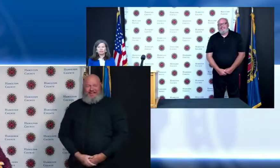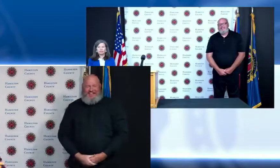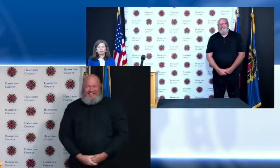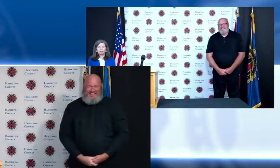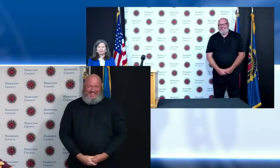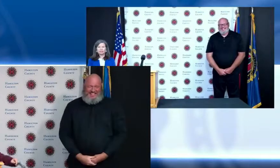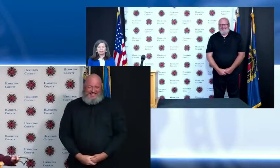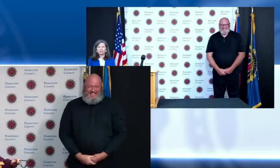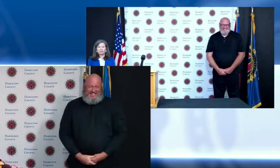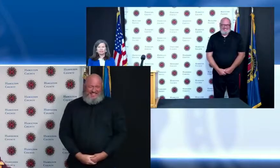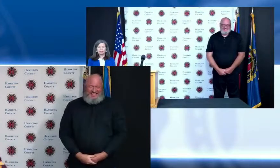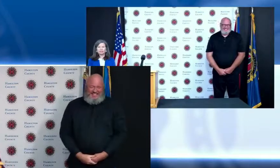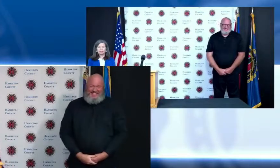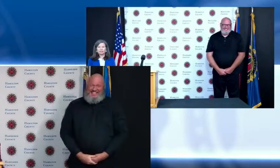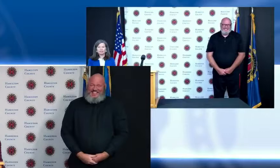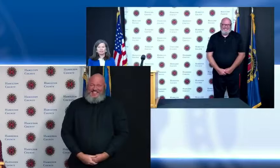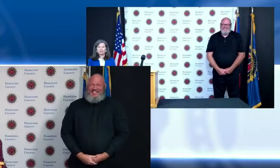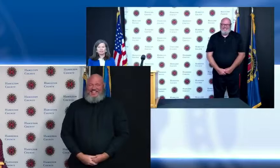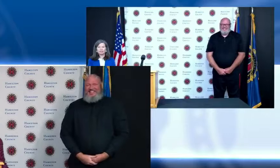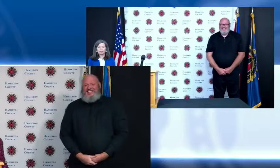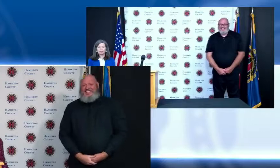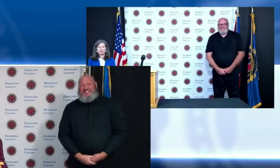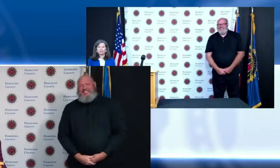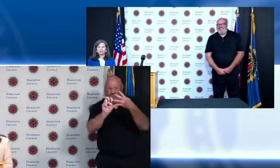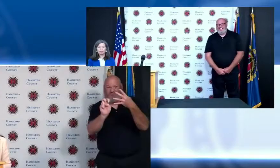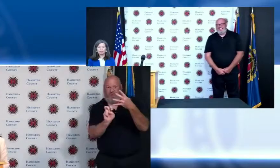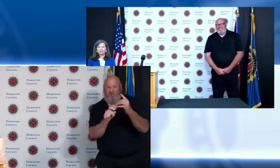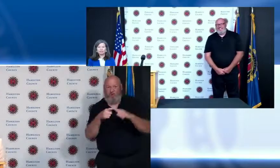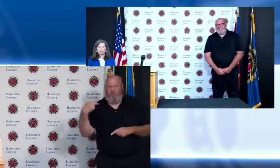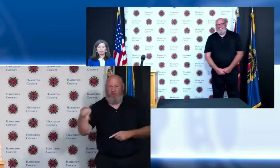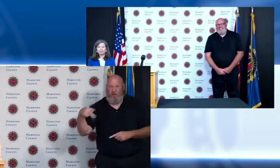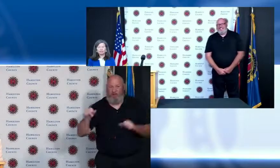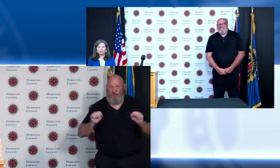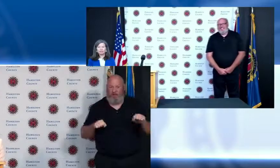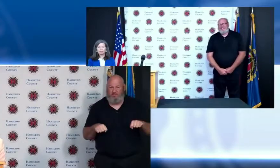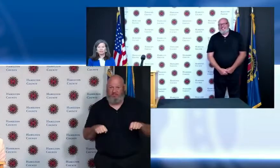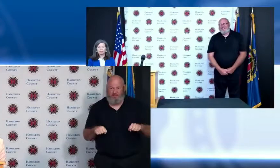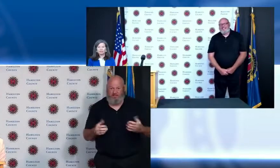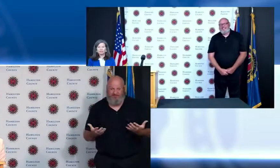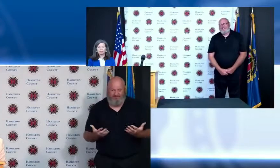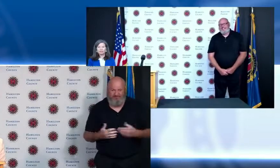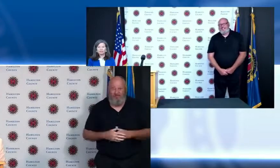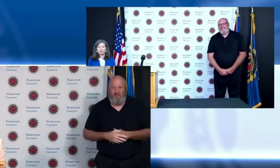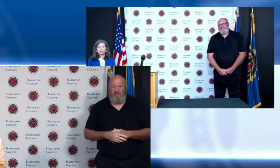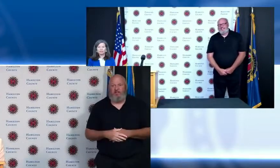so Jay's got me by about a foot and a half Greg Kesterman I've been introducing him and I've I